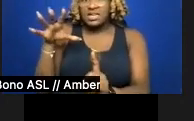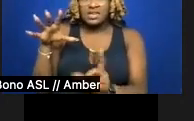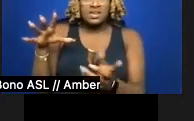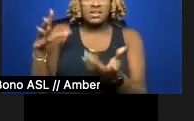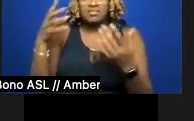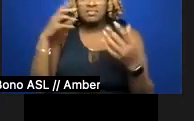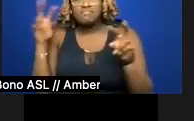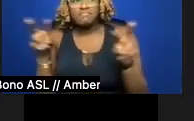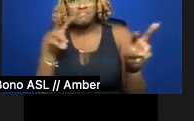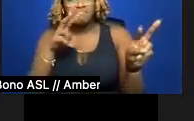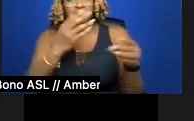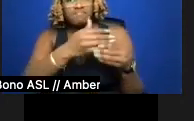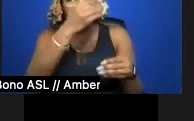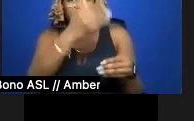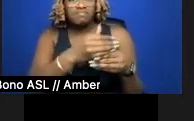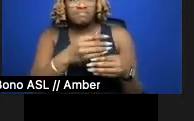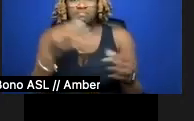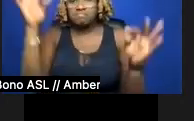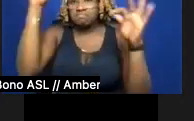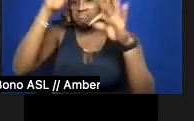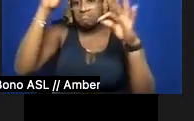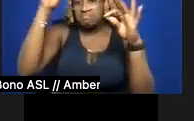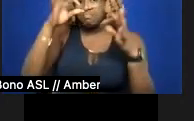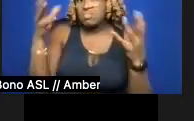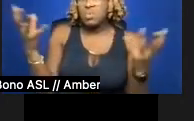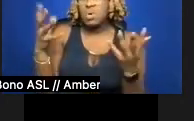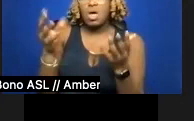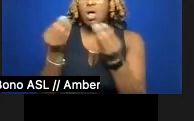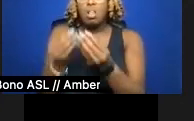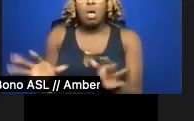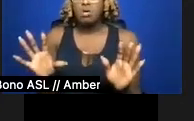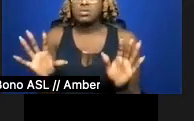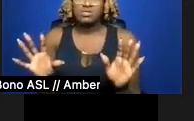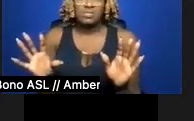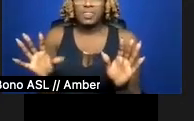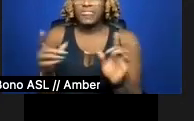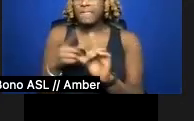ignorant of what I lost from never coming in.